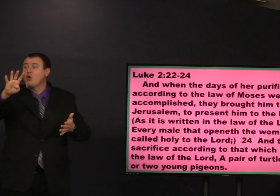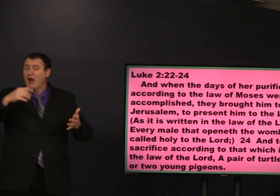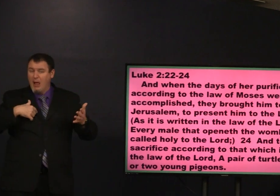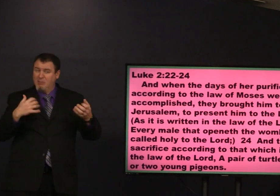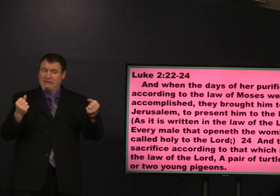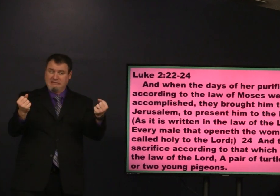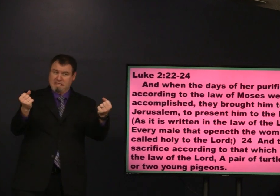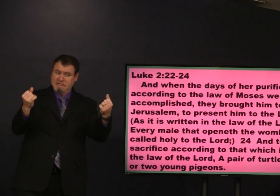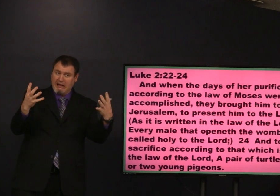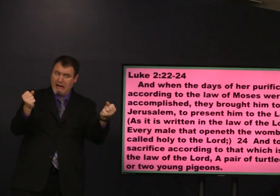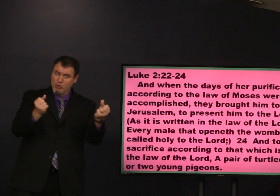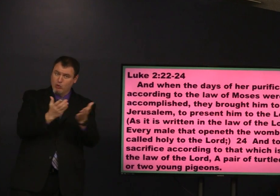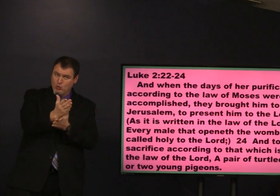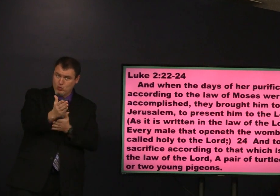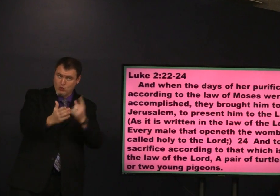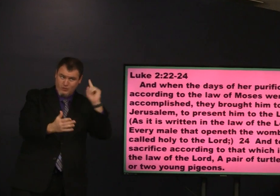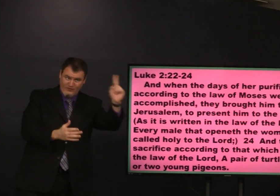we'll look at verses 22 through 24.